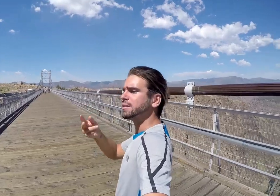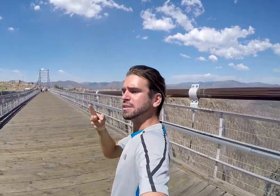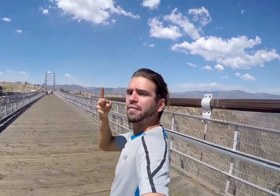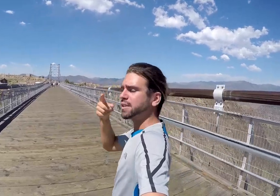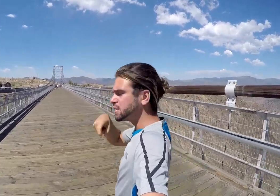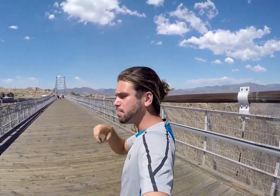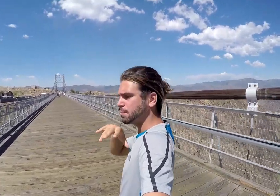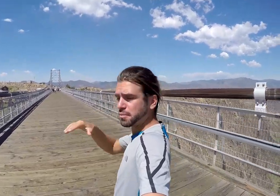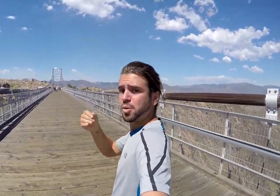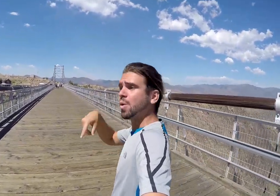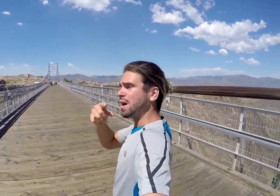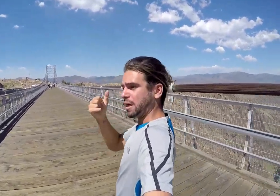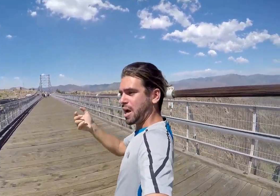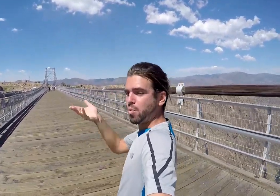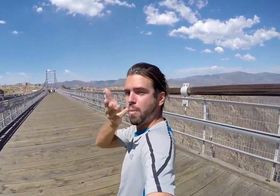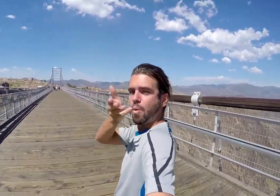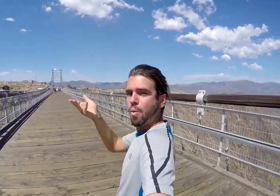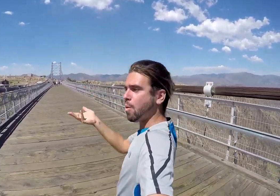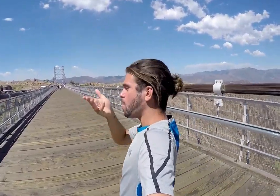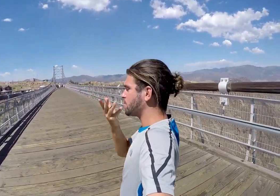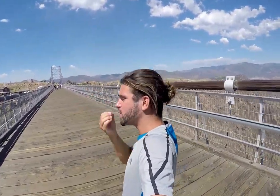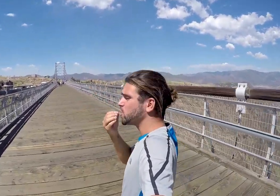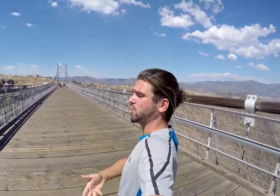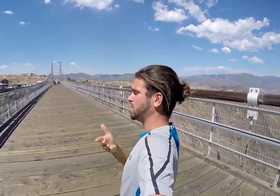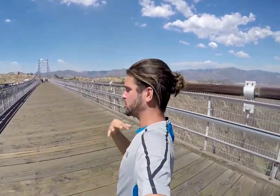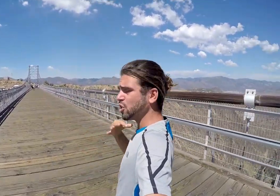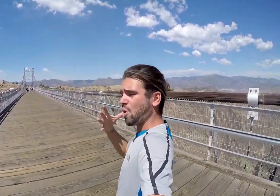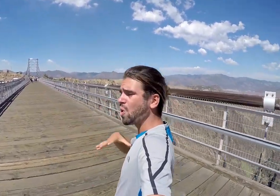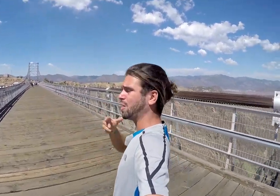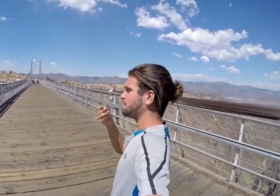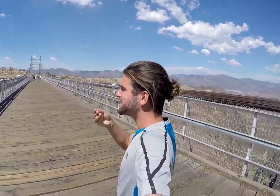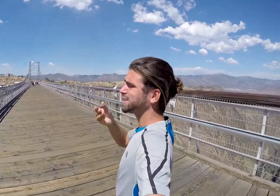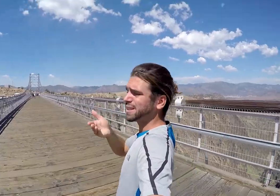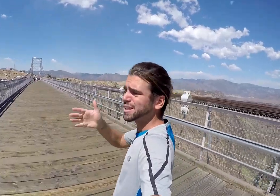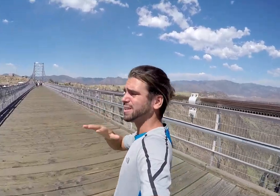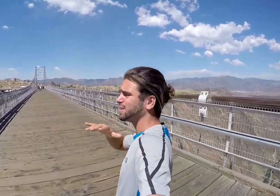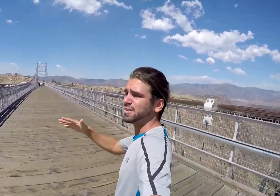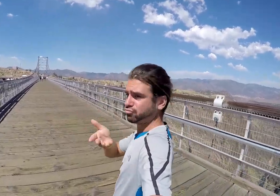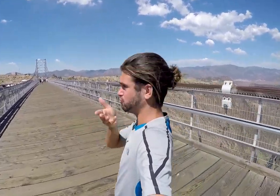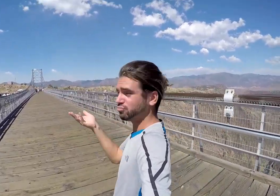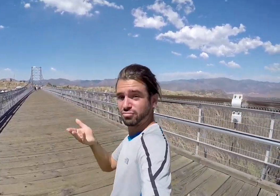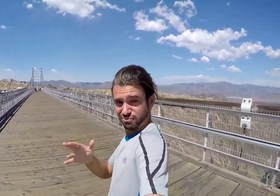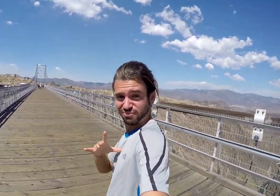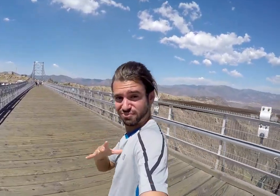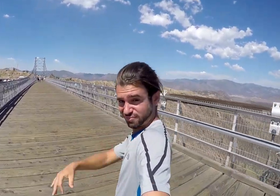They were exchanging food, products, many things that bring them money and save-time. Cool isn't it?